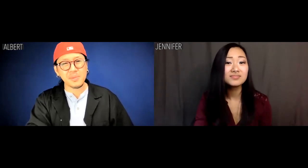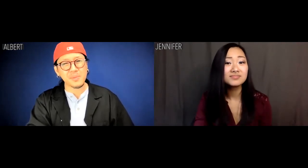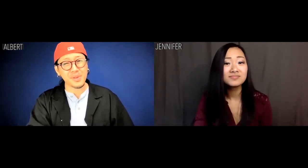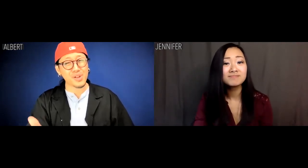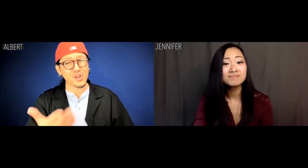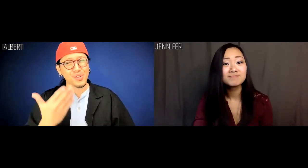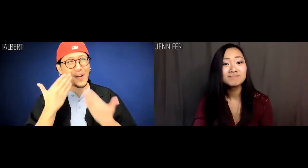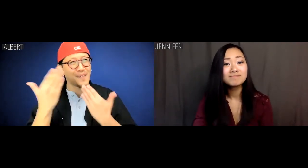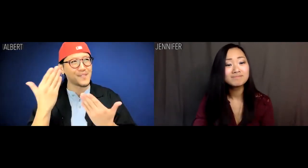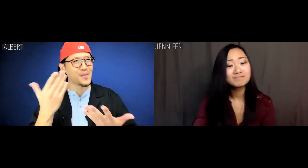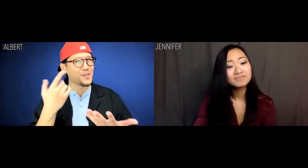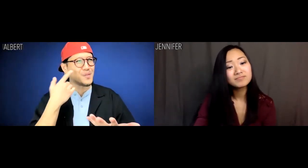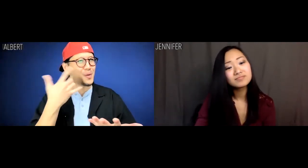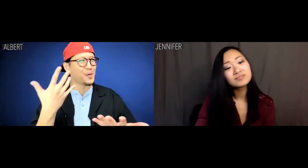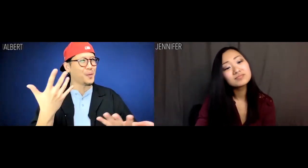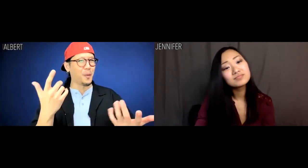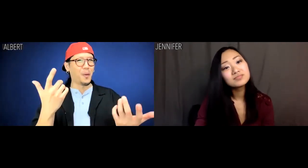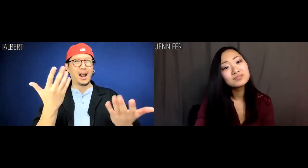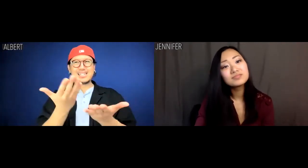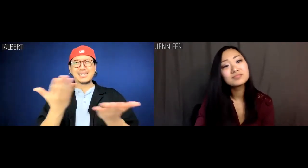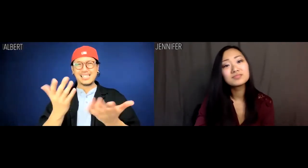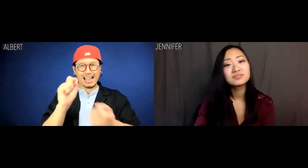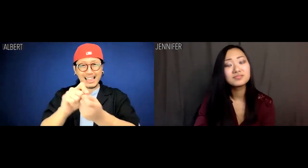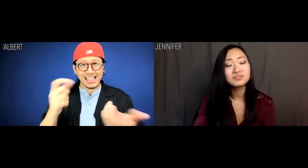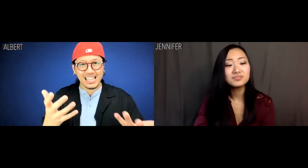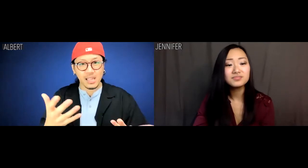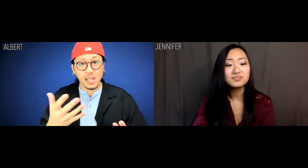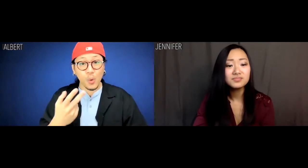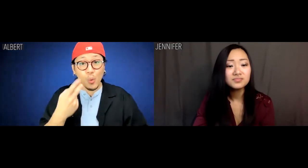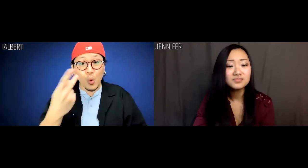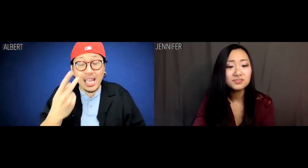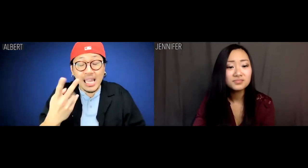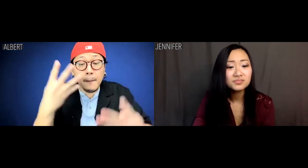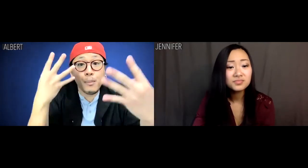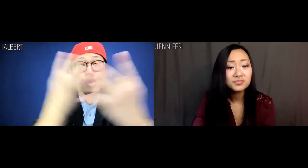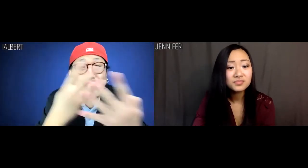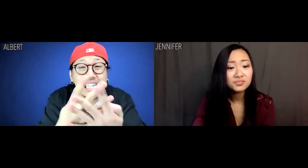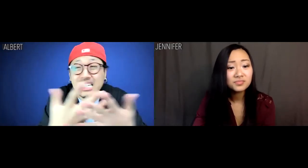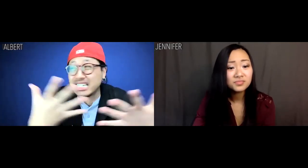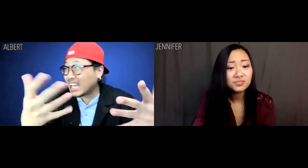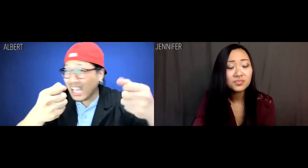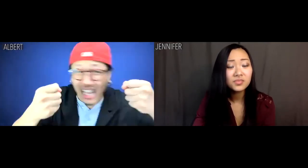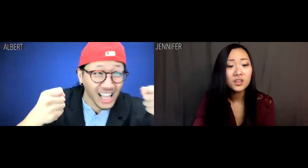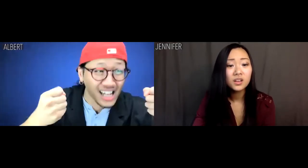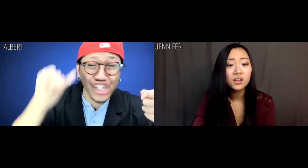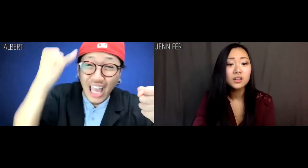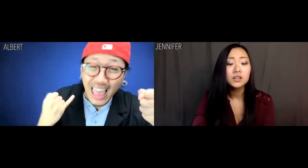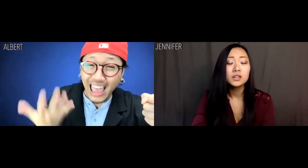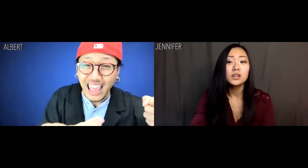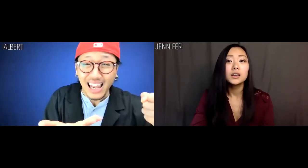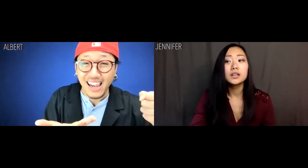Albert: Grateful for what exactly? We are in prison, Jen.